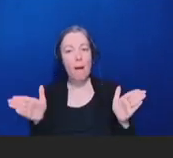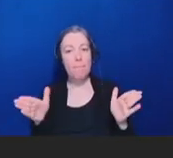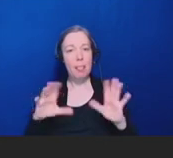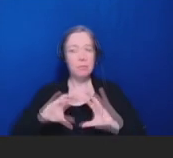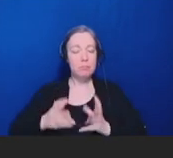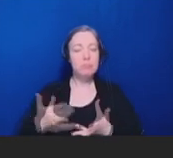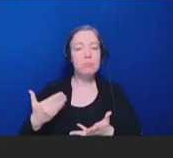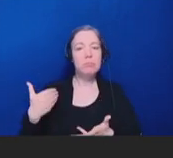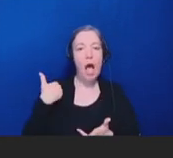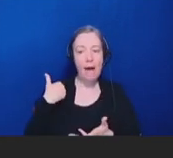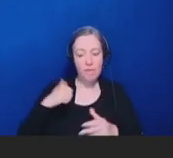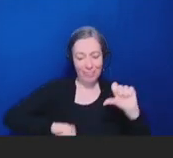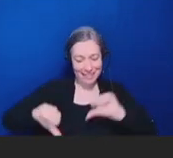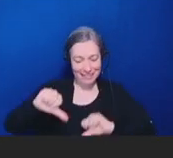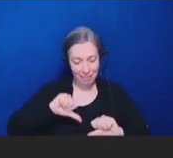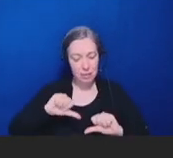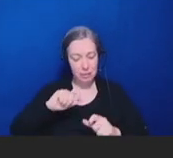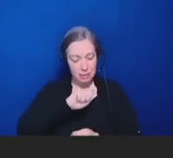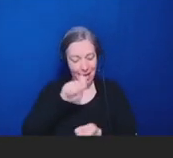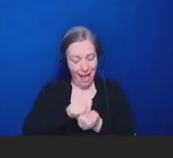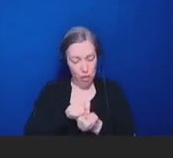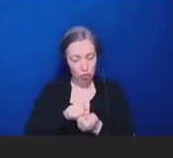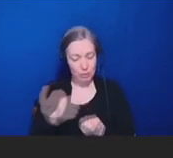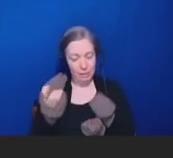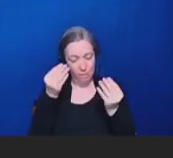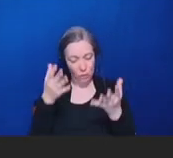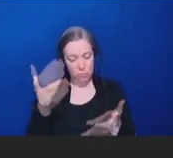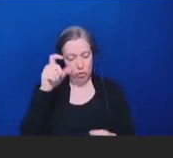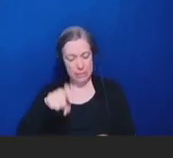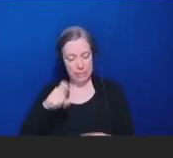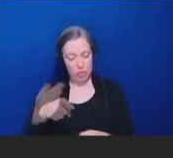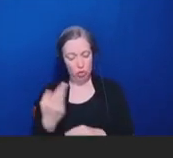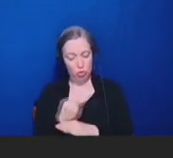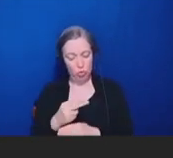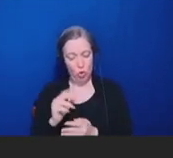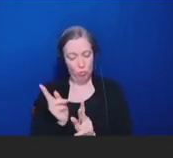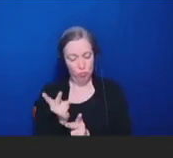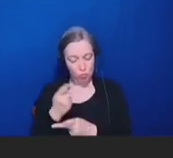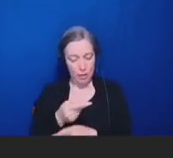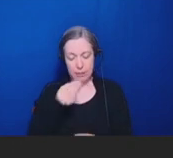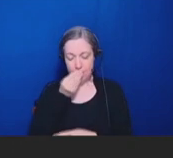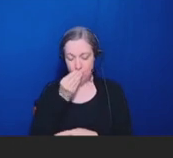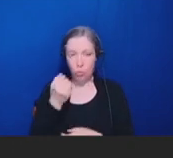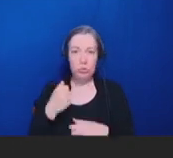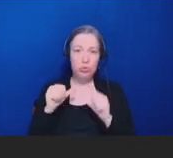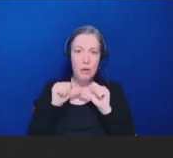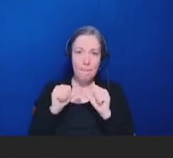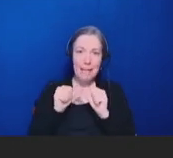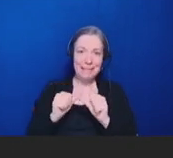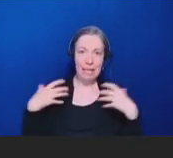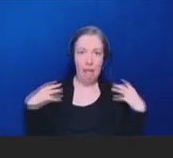they need to use medical products and foods to maintain and improve their health."